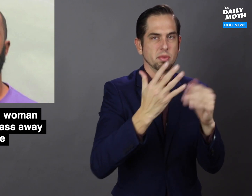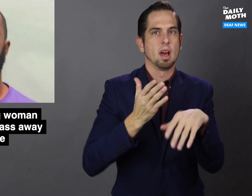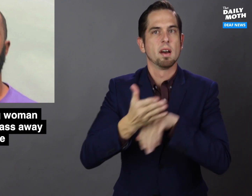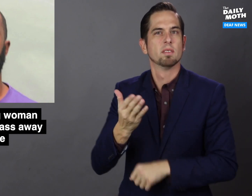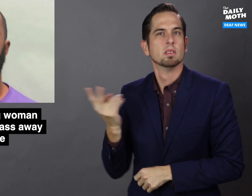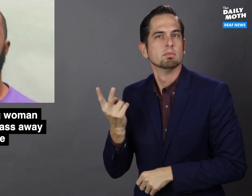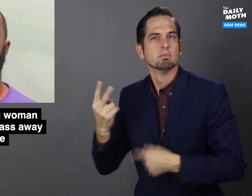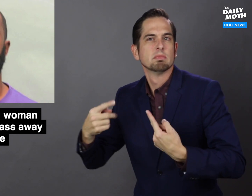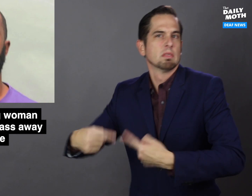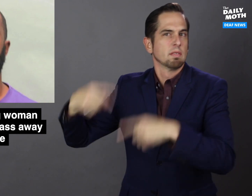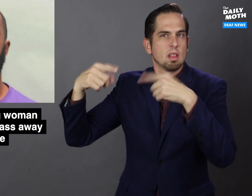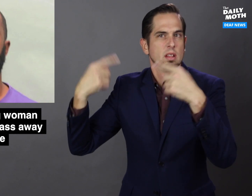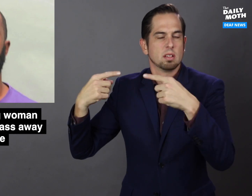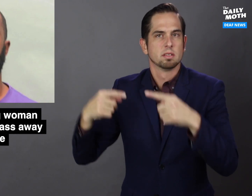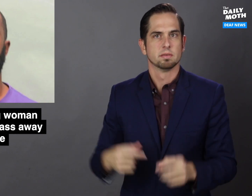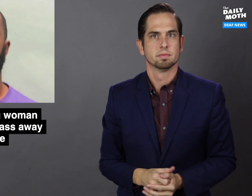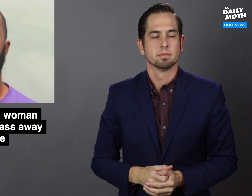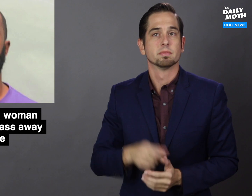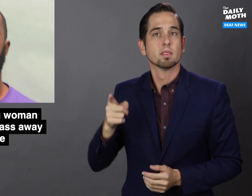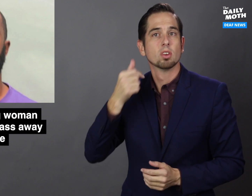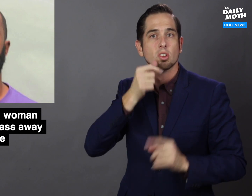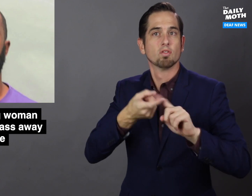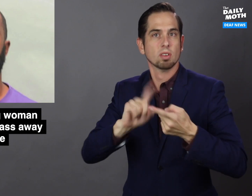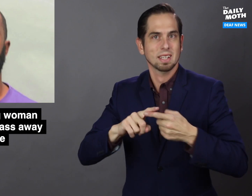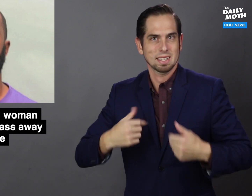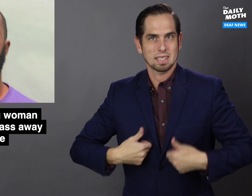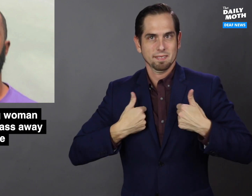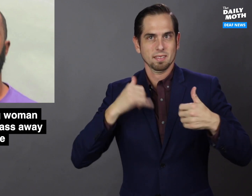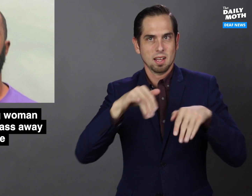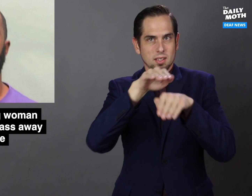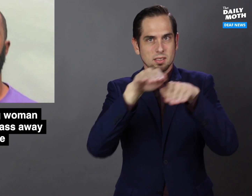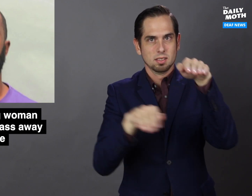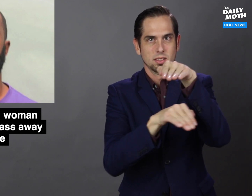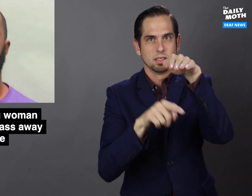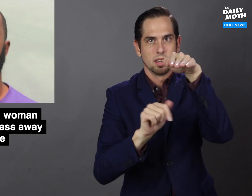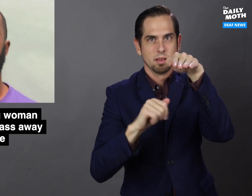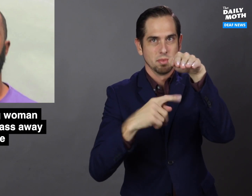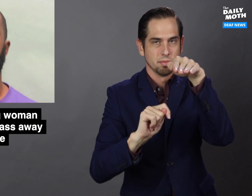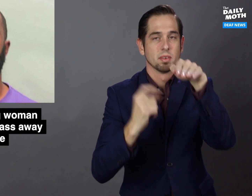after an argument. The girlfriend lived in the apartment and